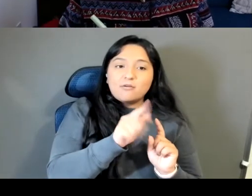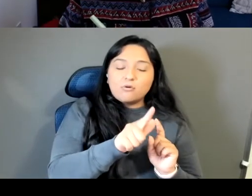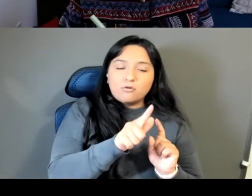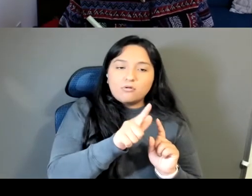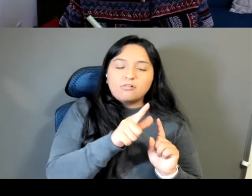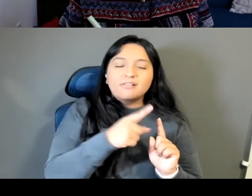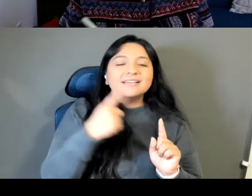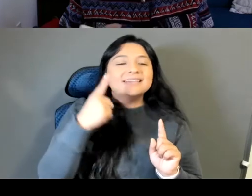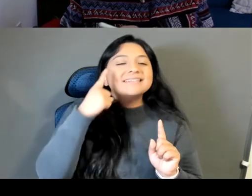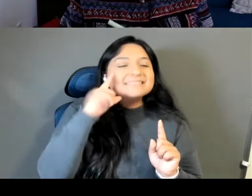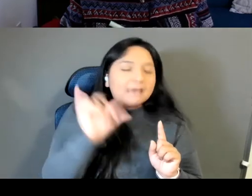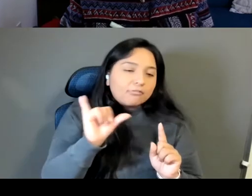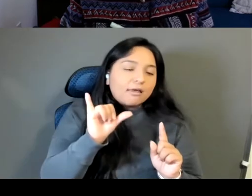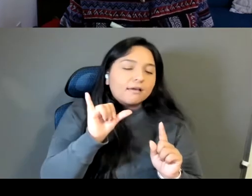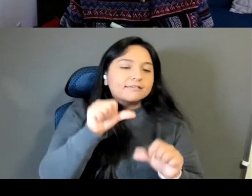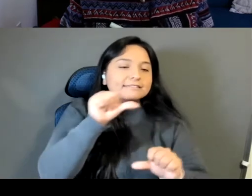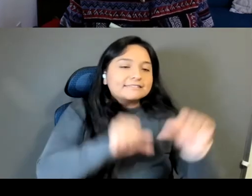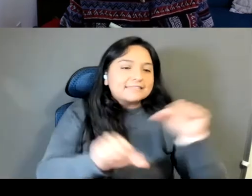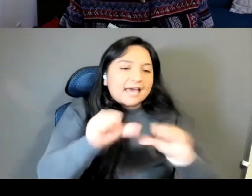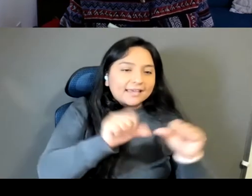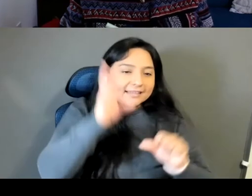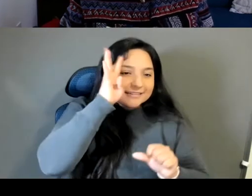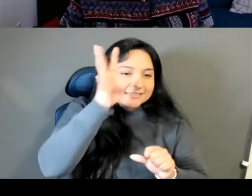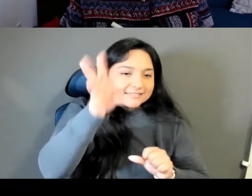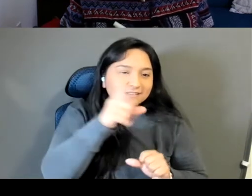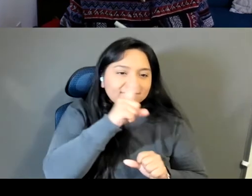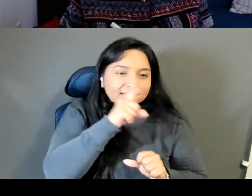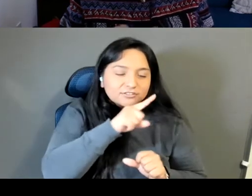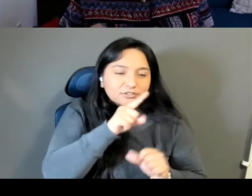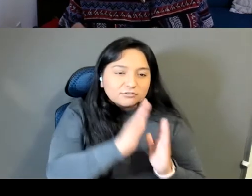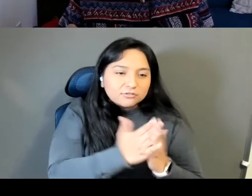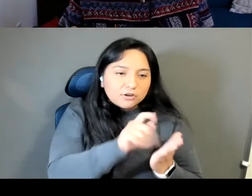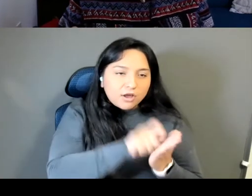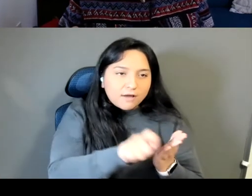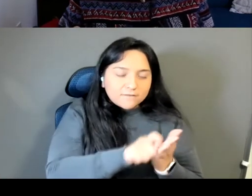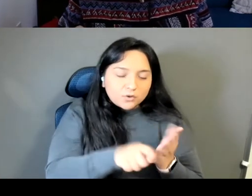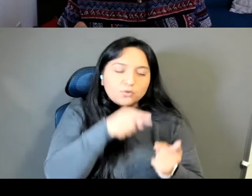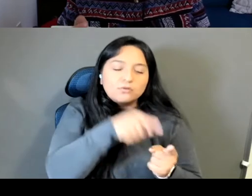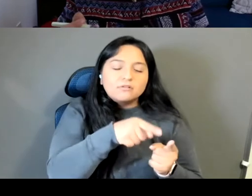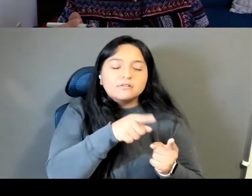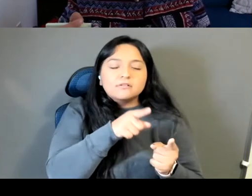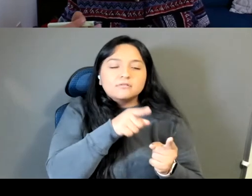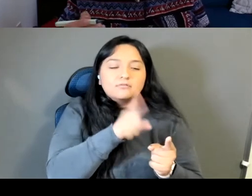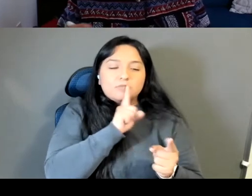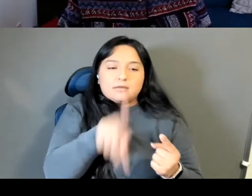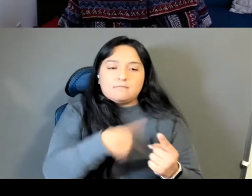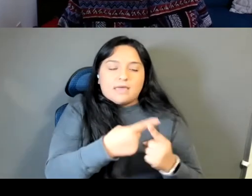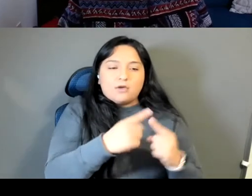fiction novel, because the plot is that there is a domed utopian city that's climate controlled